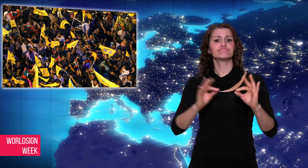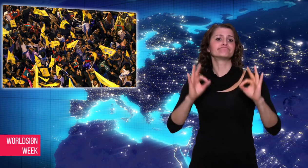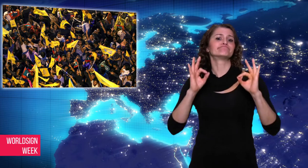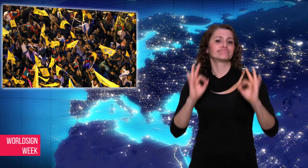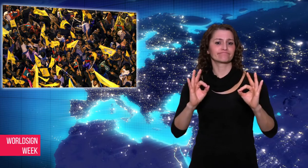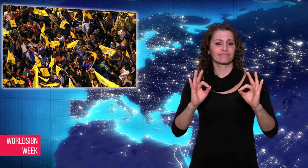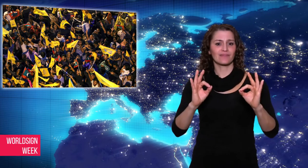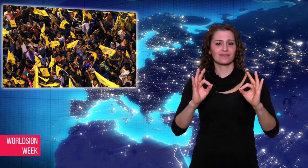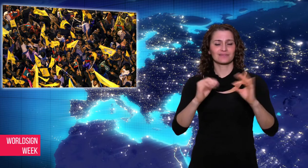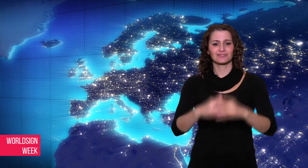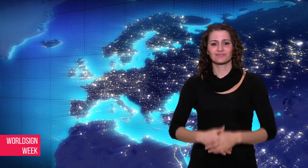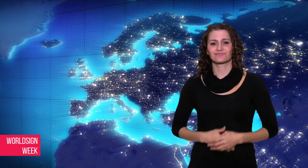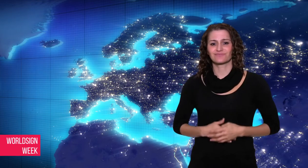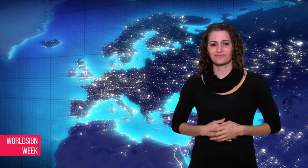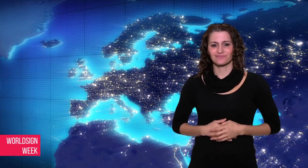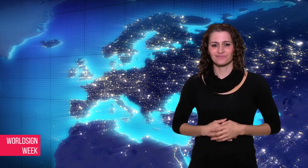to be peaceful and democratic.